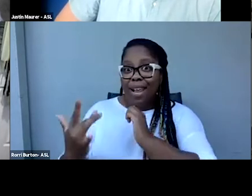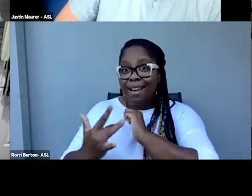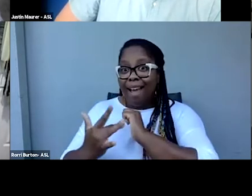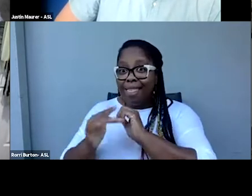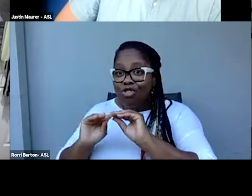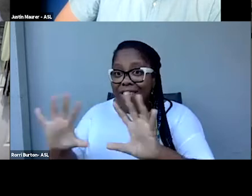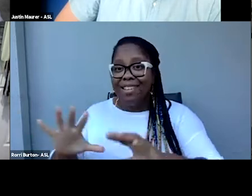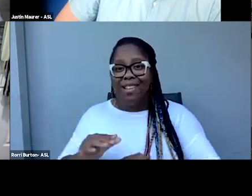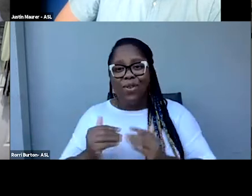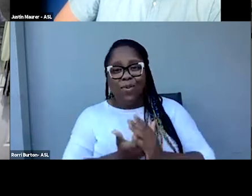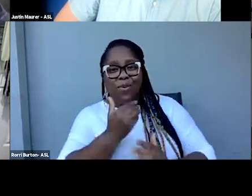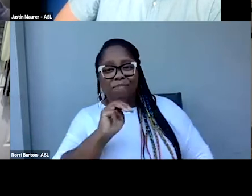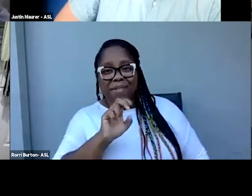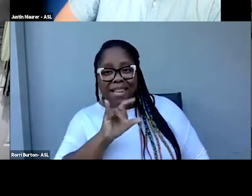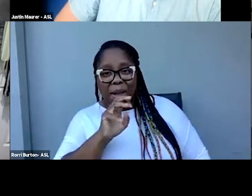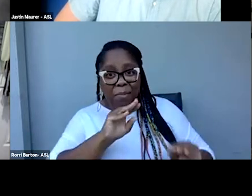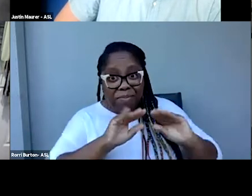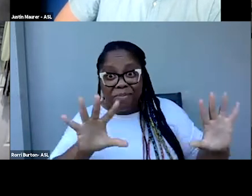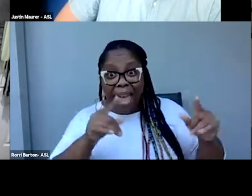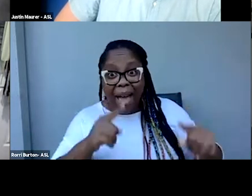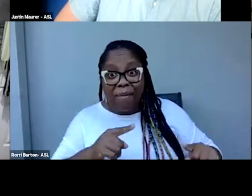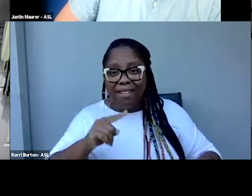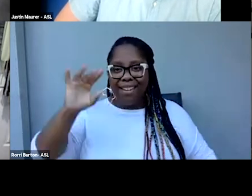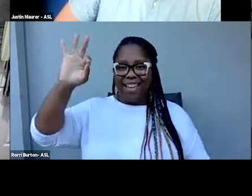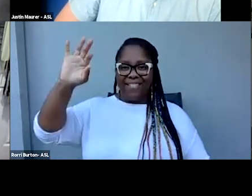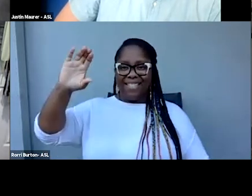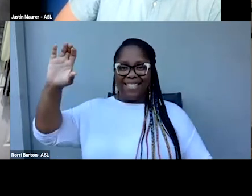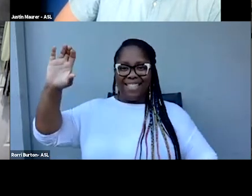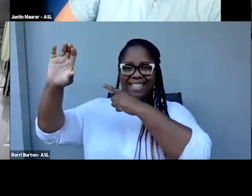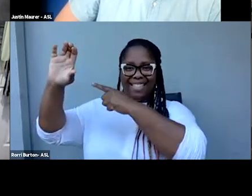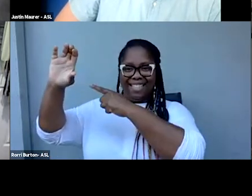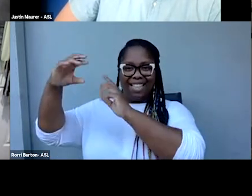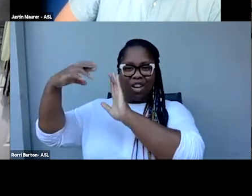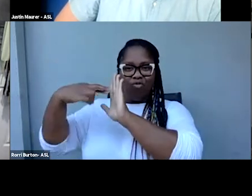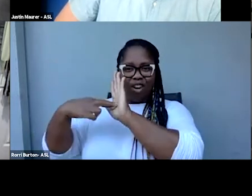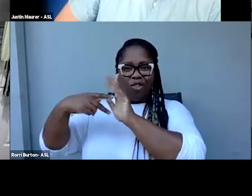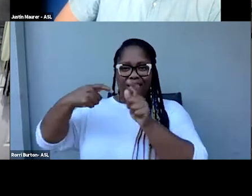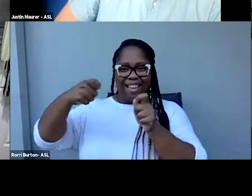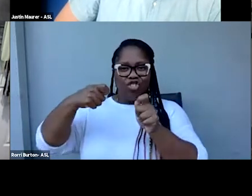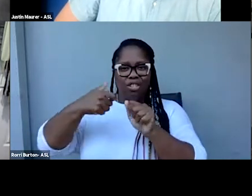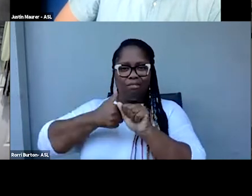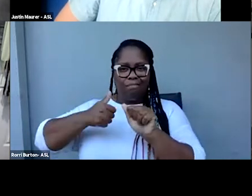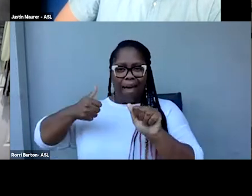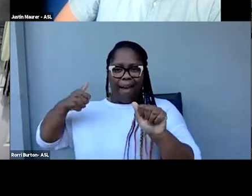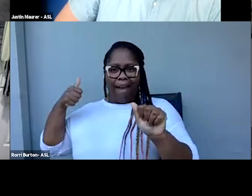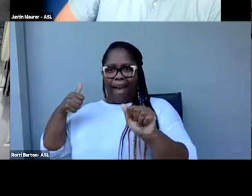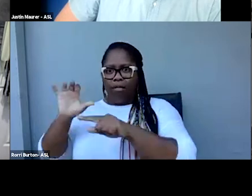medium out there is that the FCC regulations lag behind for that new medium.